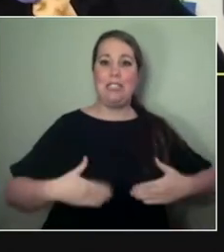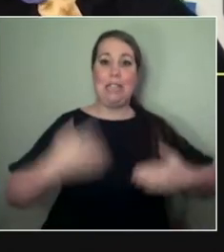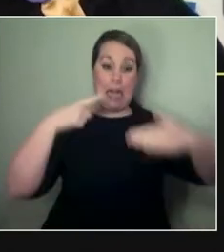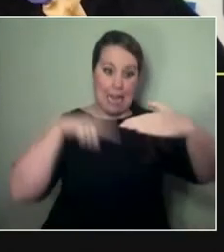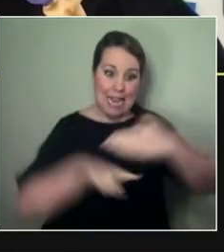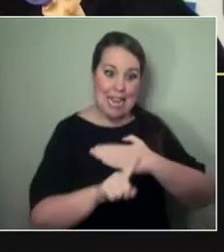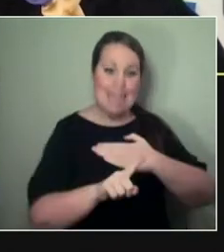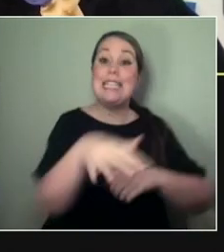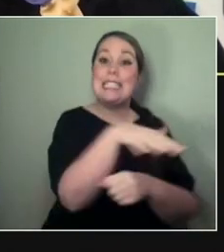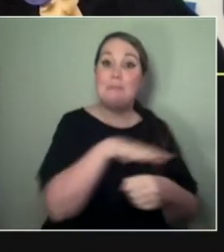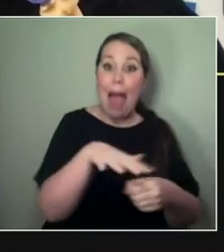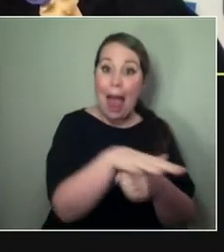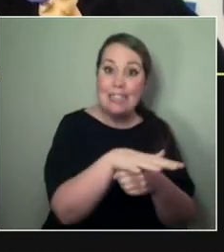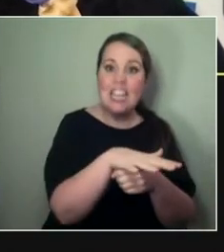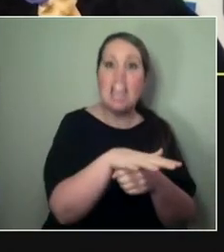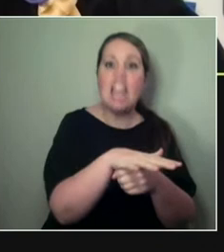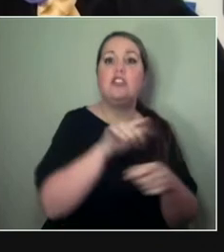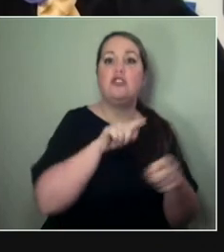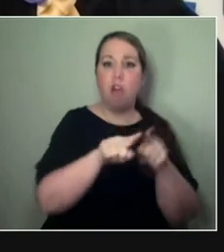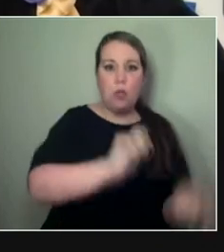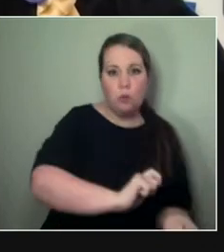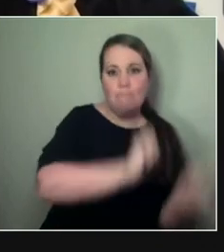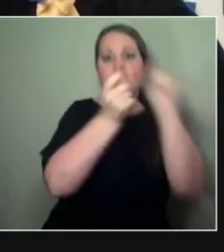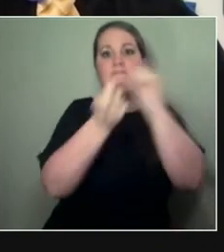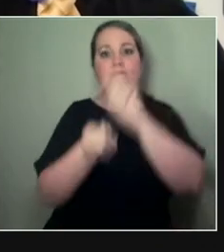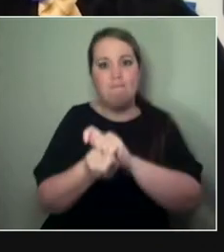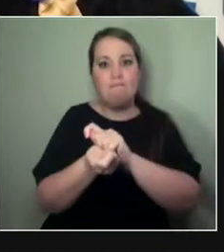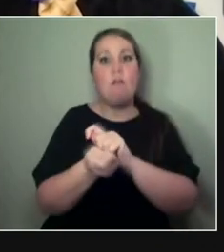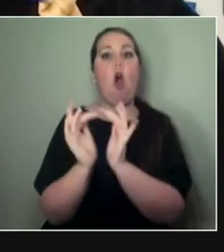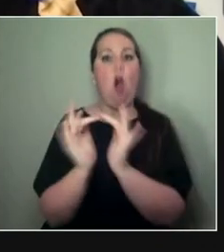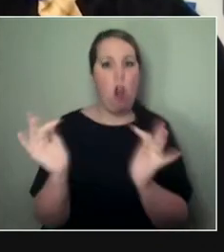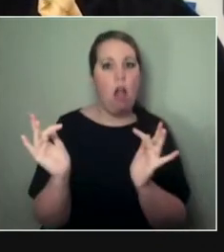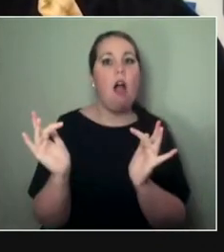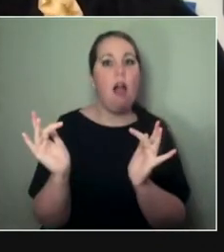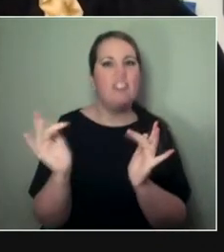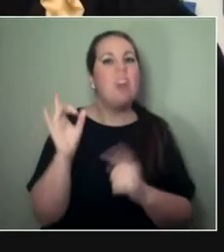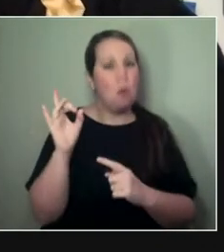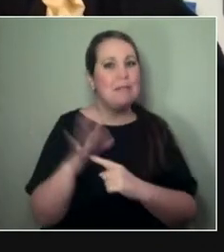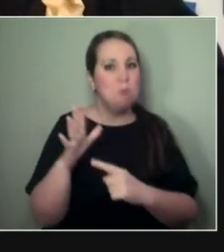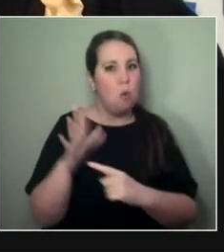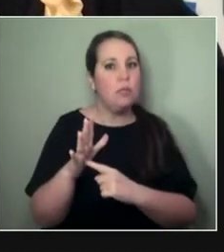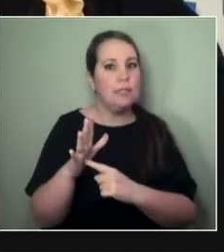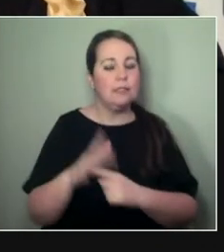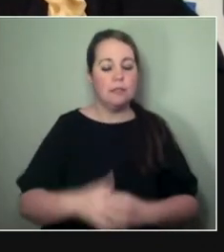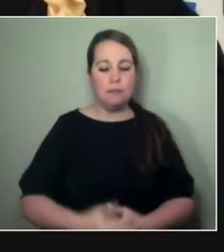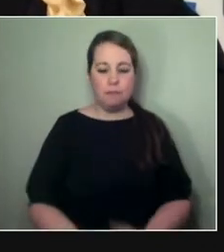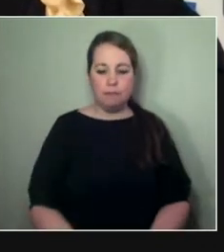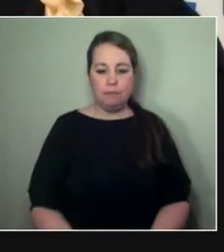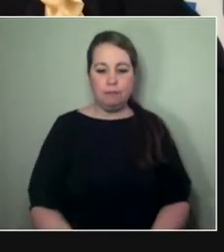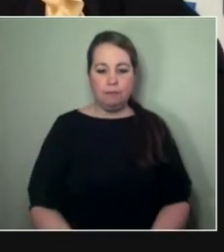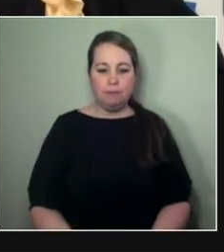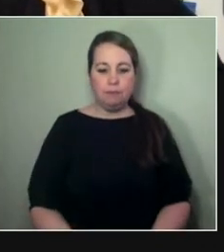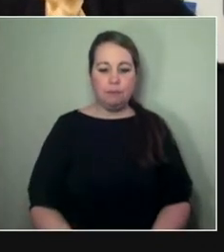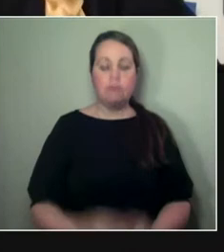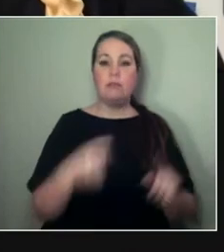Yeah. And has it... Do you think they're—